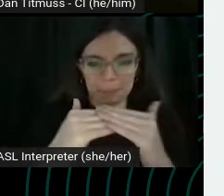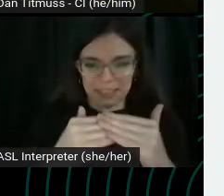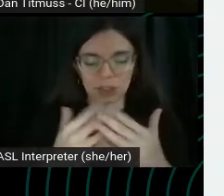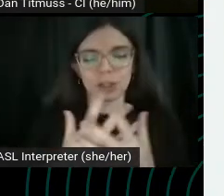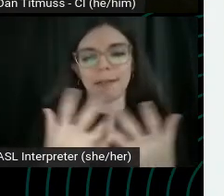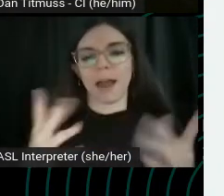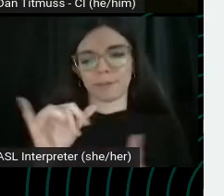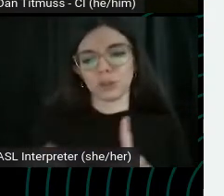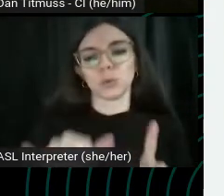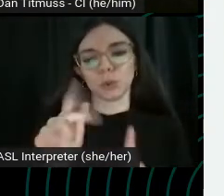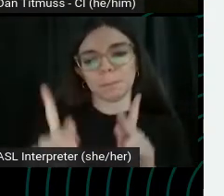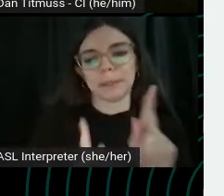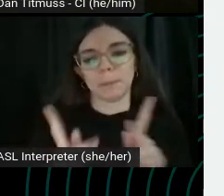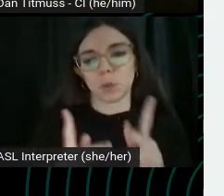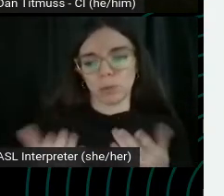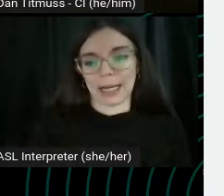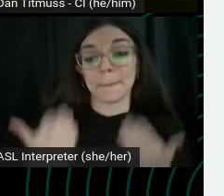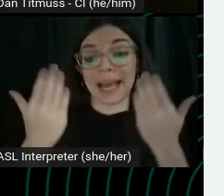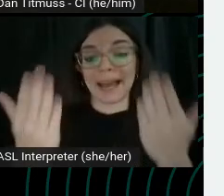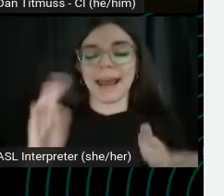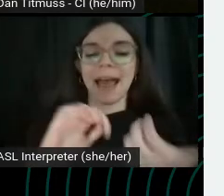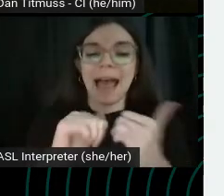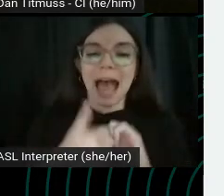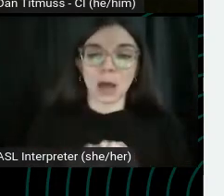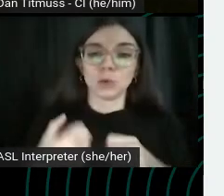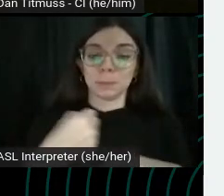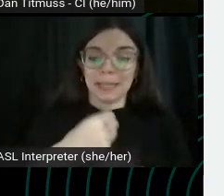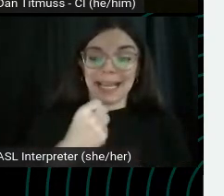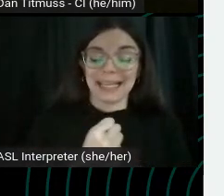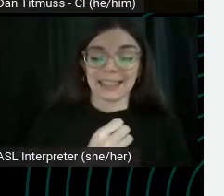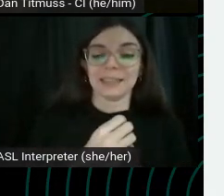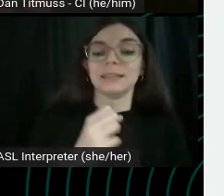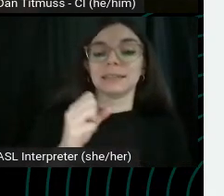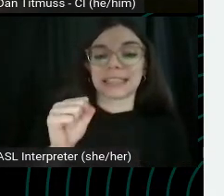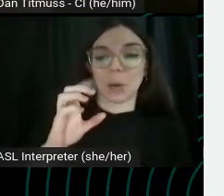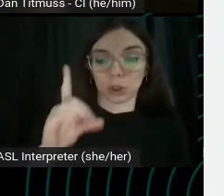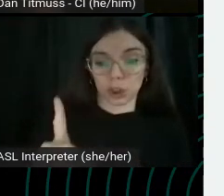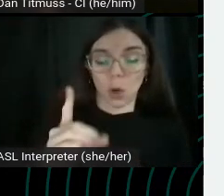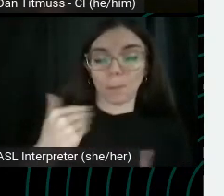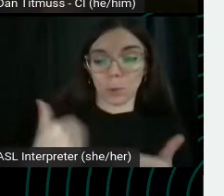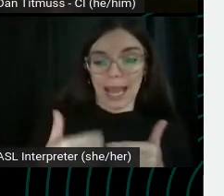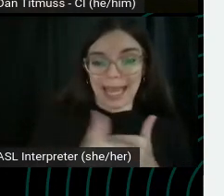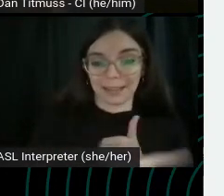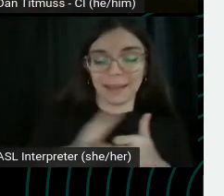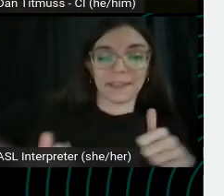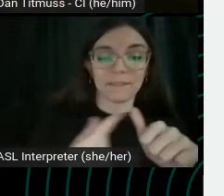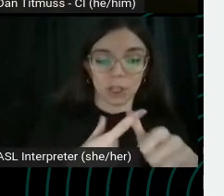So here cliff search for this. How to make sourdough bread in the first 10 seconds of this video.